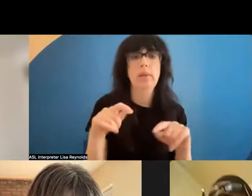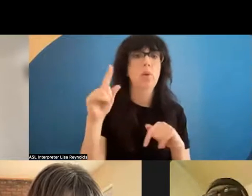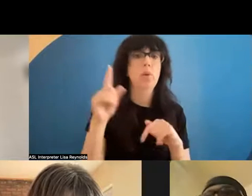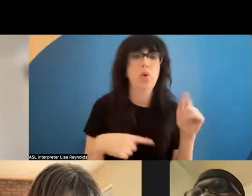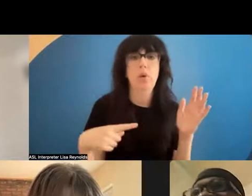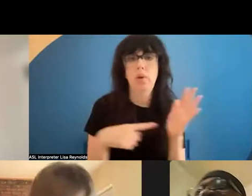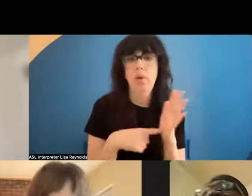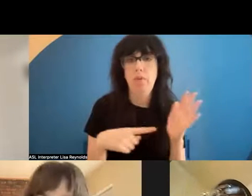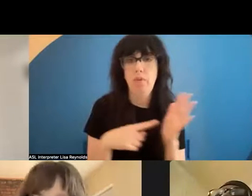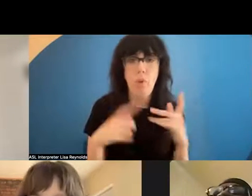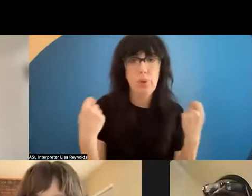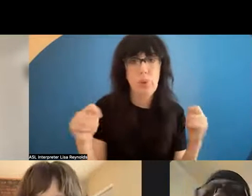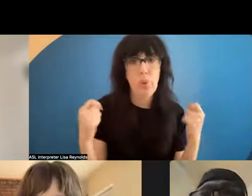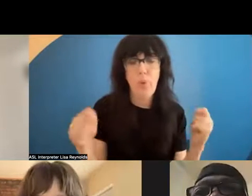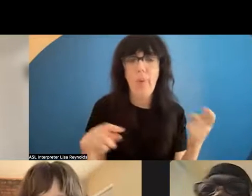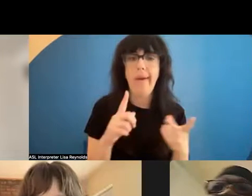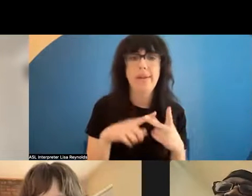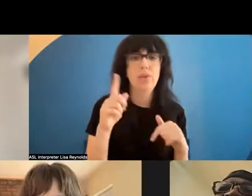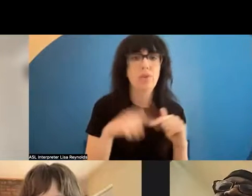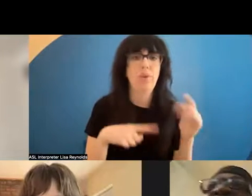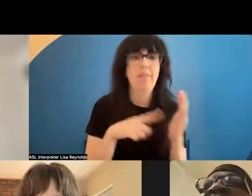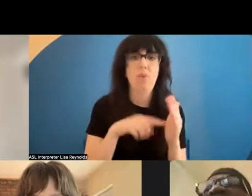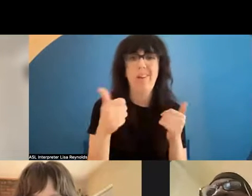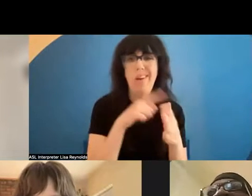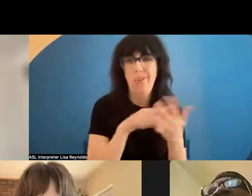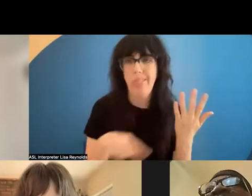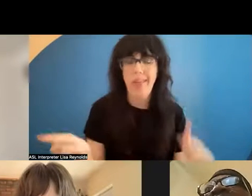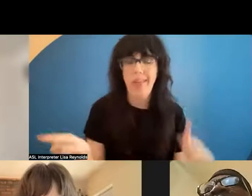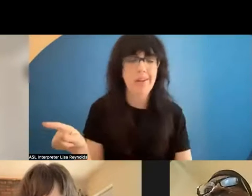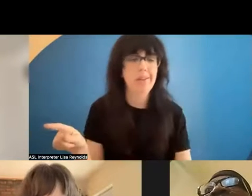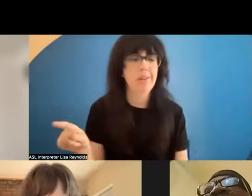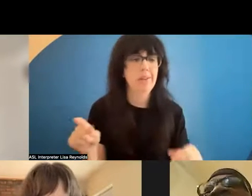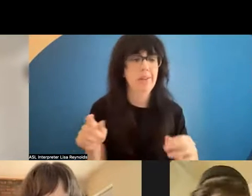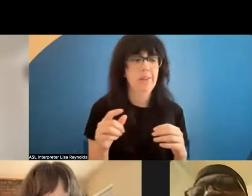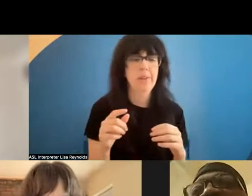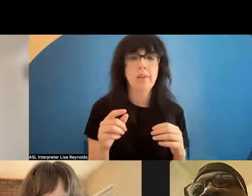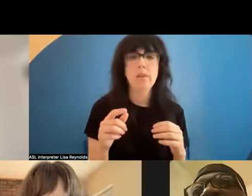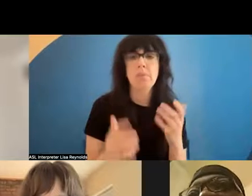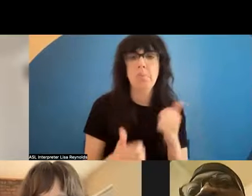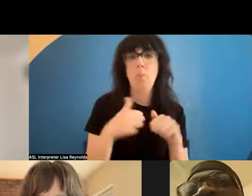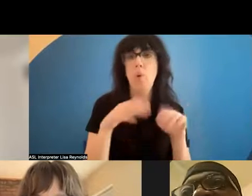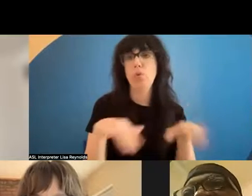s and other things that most children with working parents can